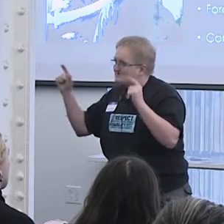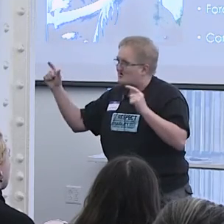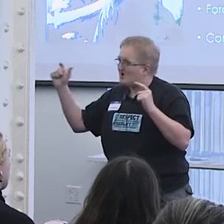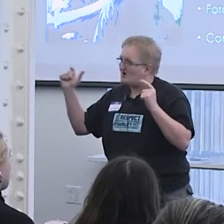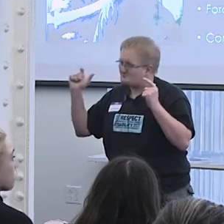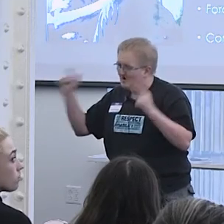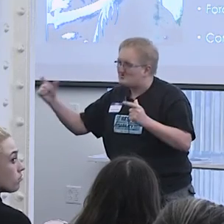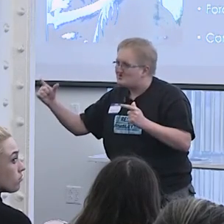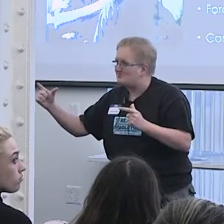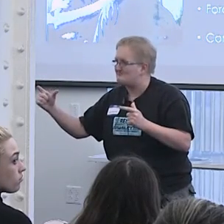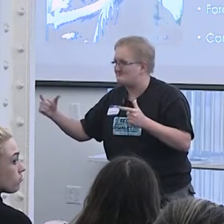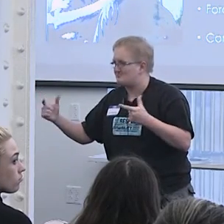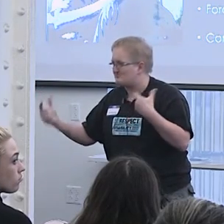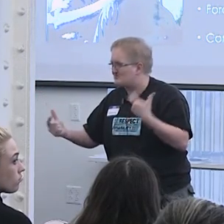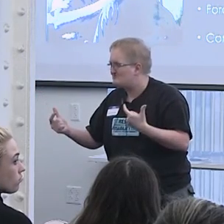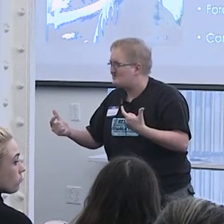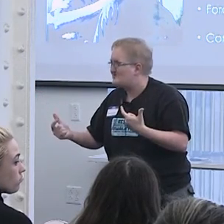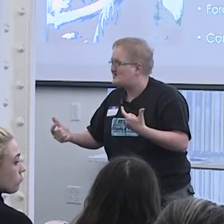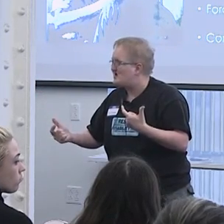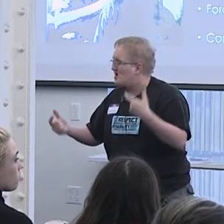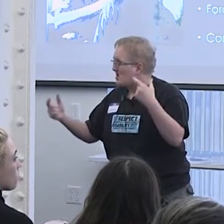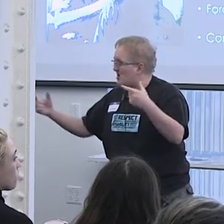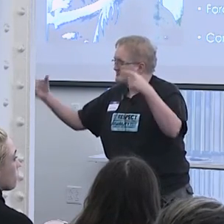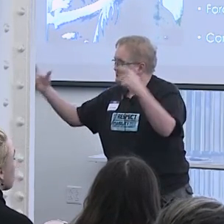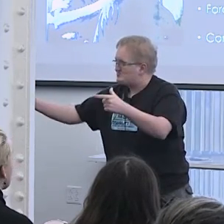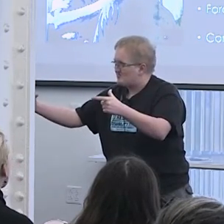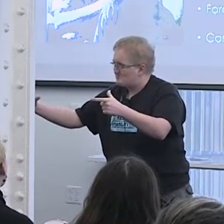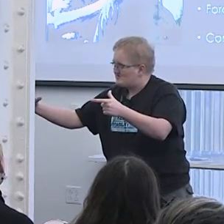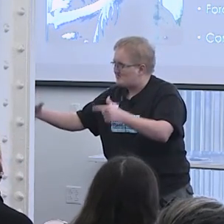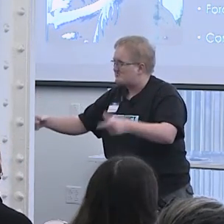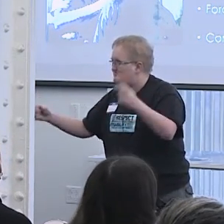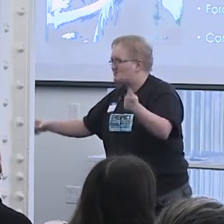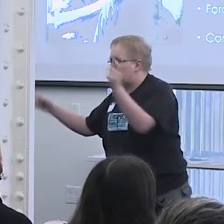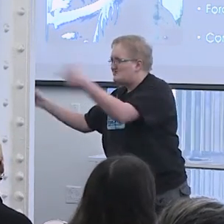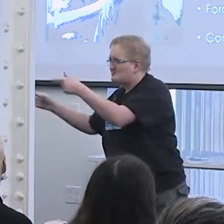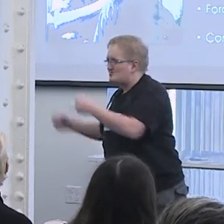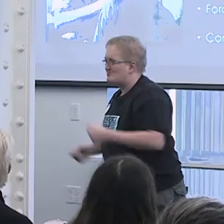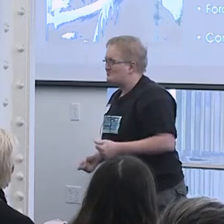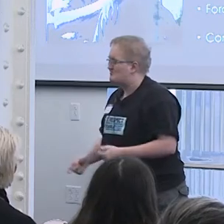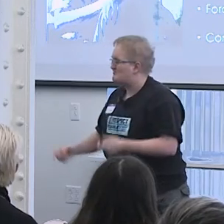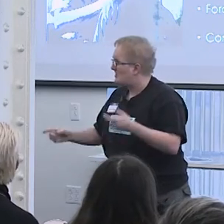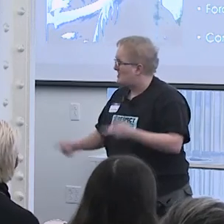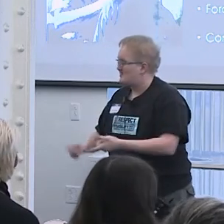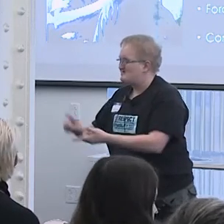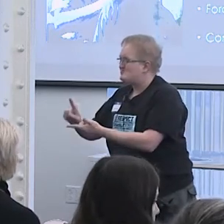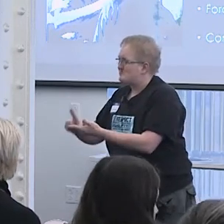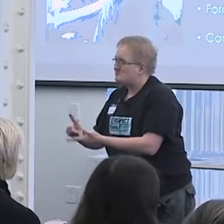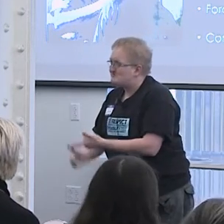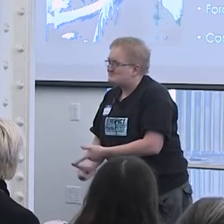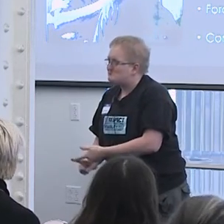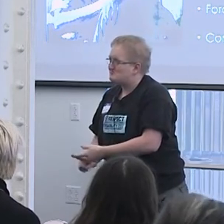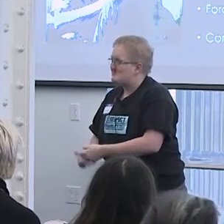voluntary members of the community who started this, but later coercive, using sleep deprivation,